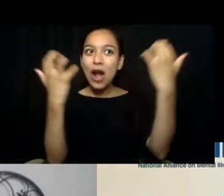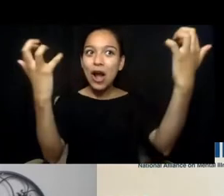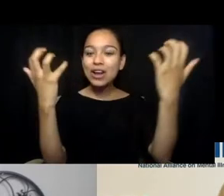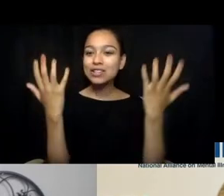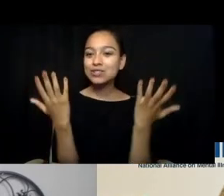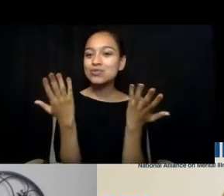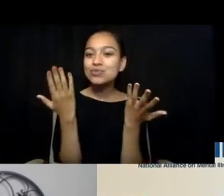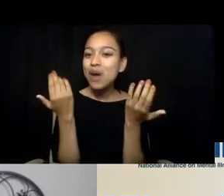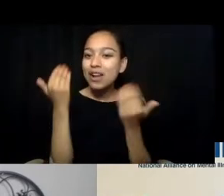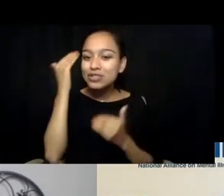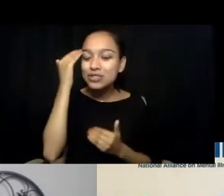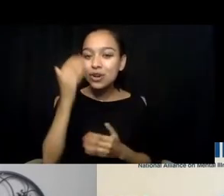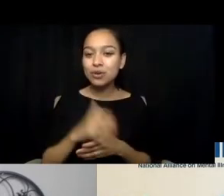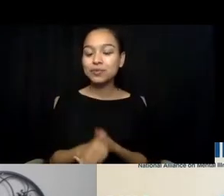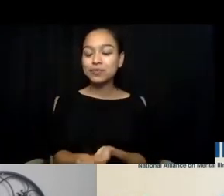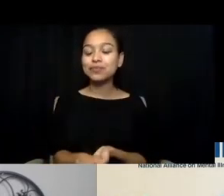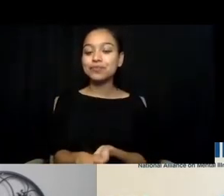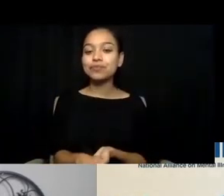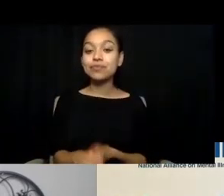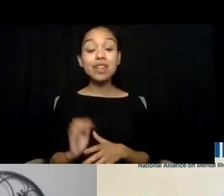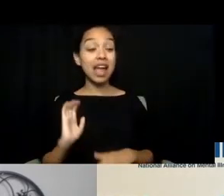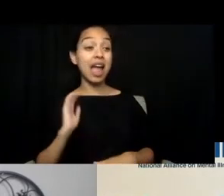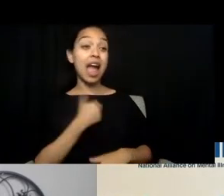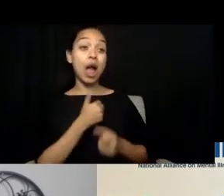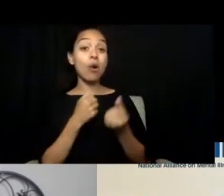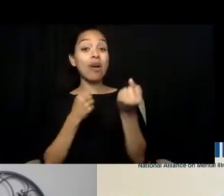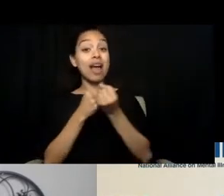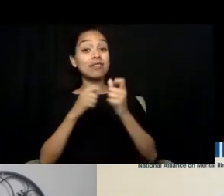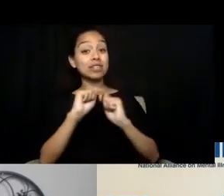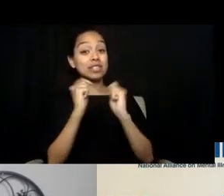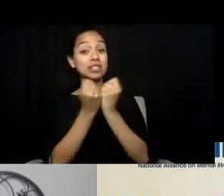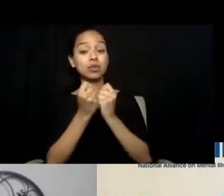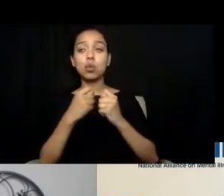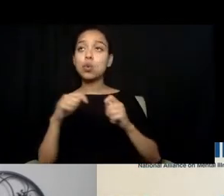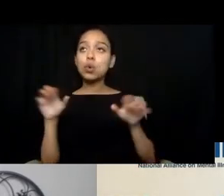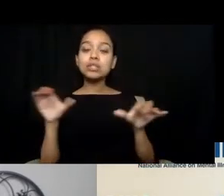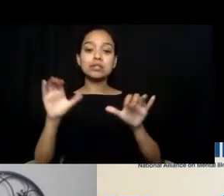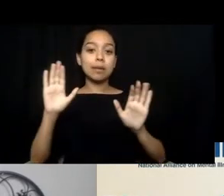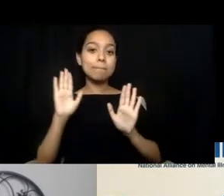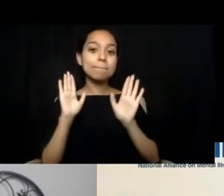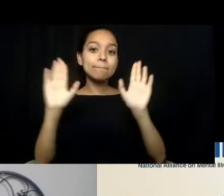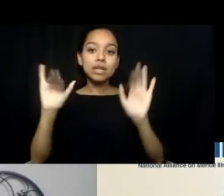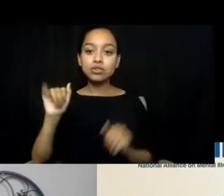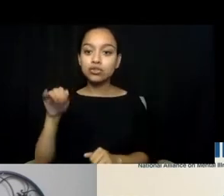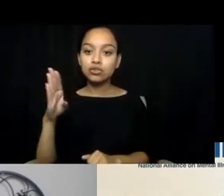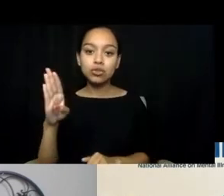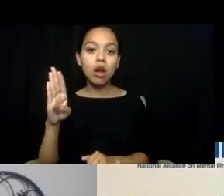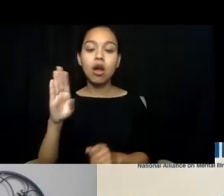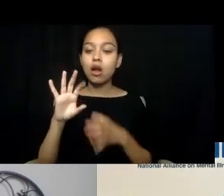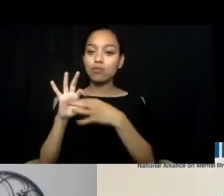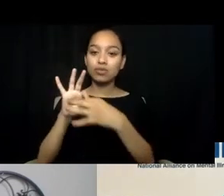on behalf of NAMI and our community. One of the things that I heard